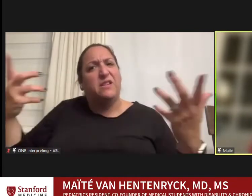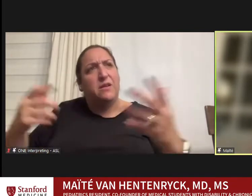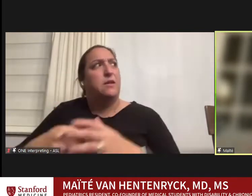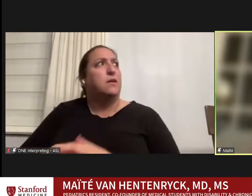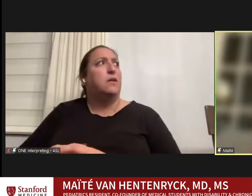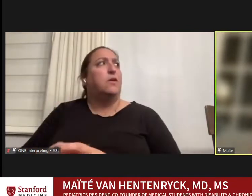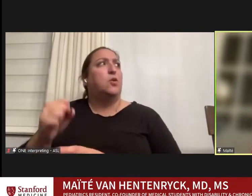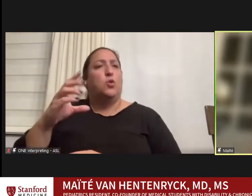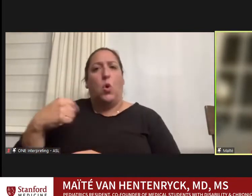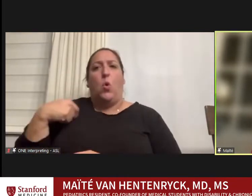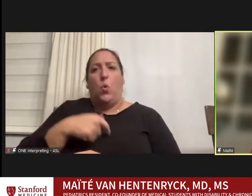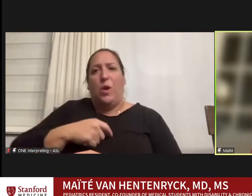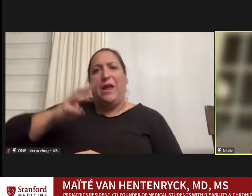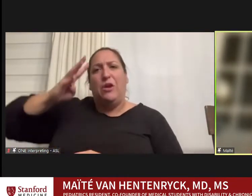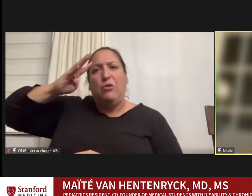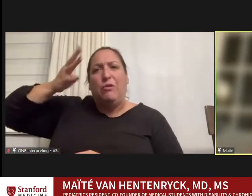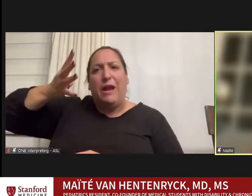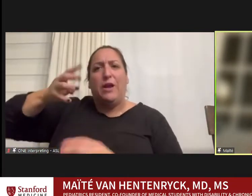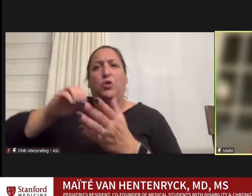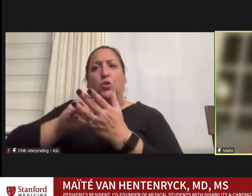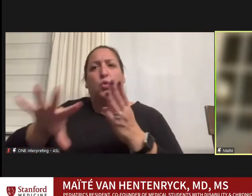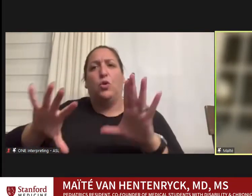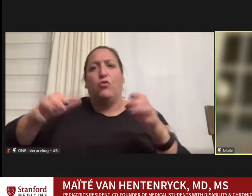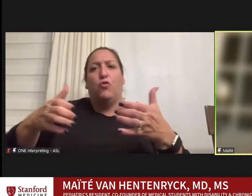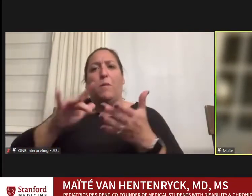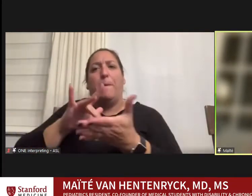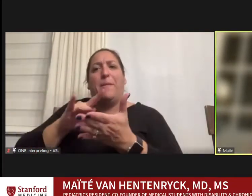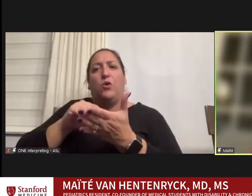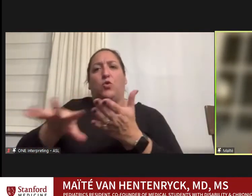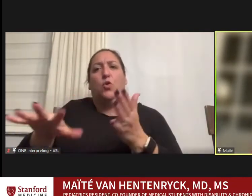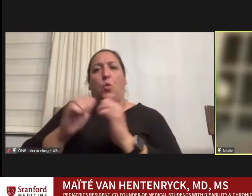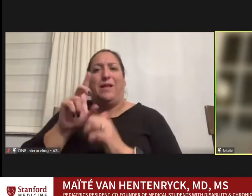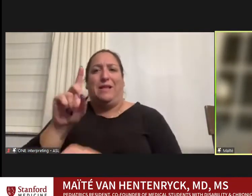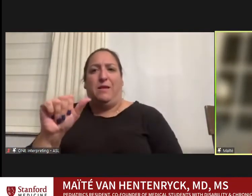up creating this student group called medical students with disabilities and chronic illness.